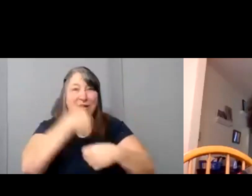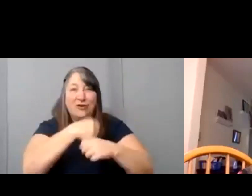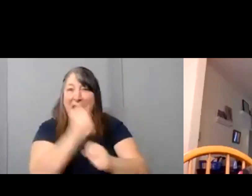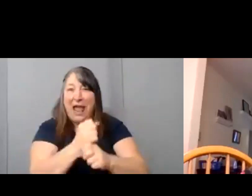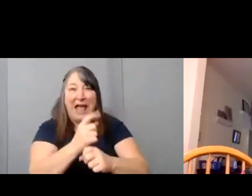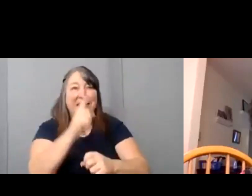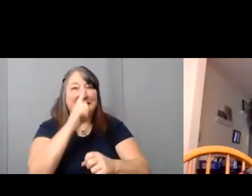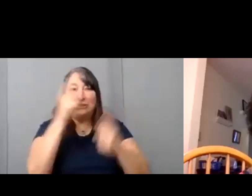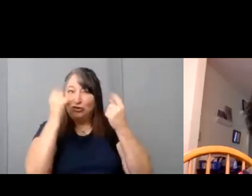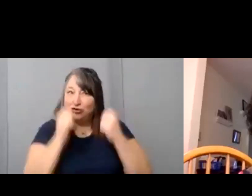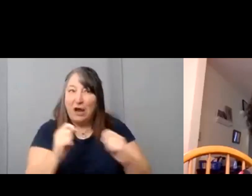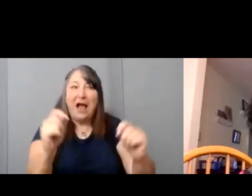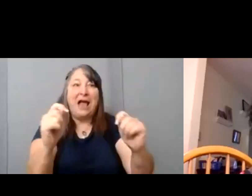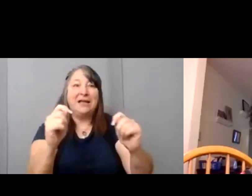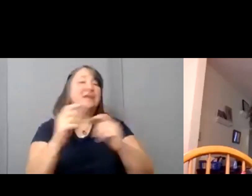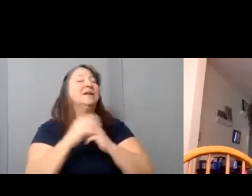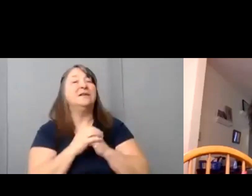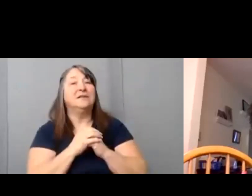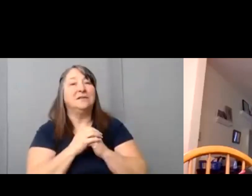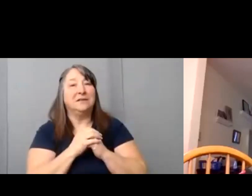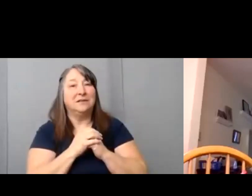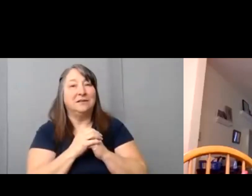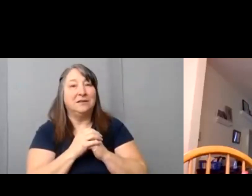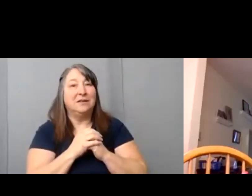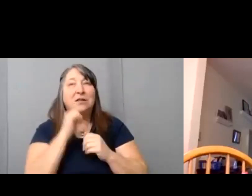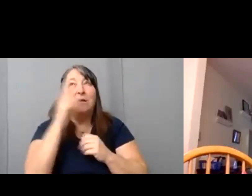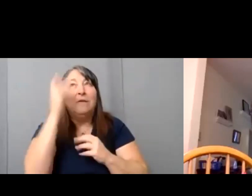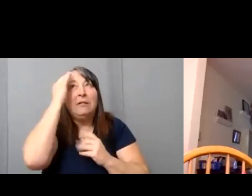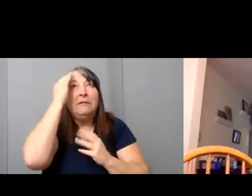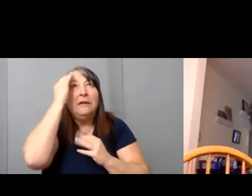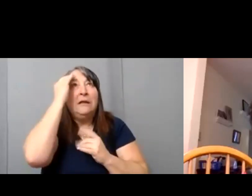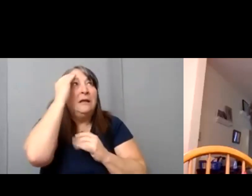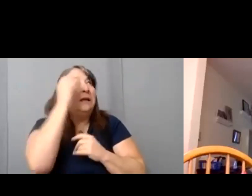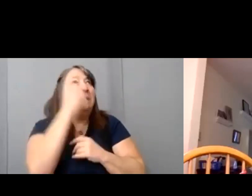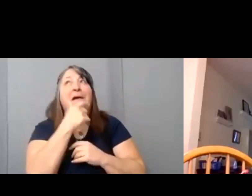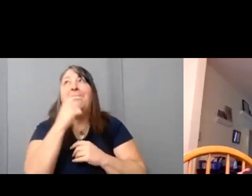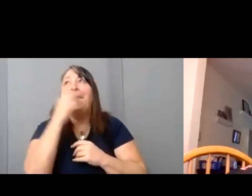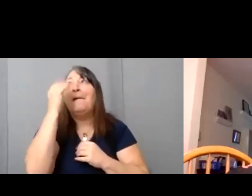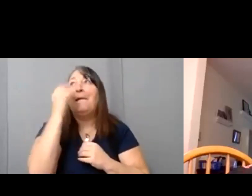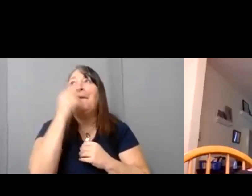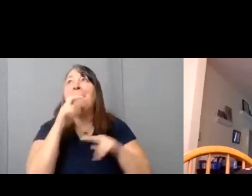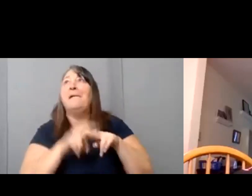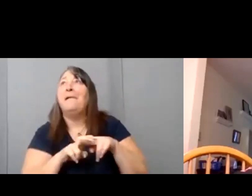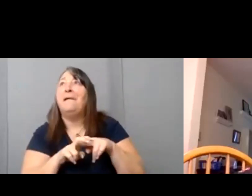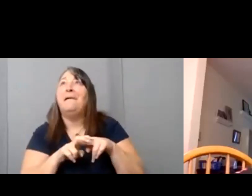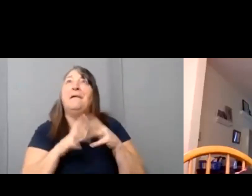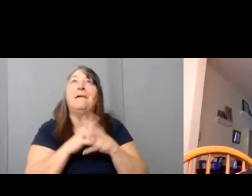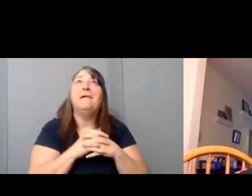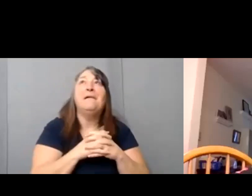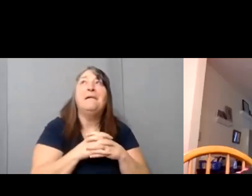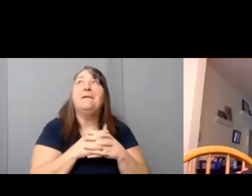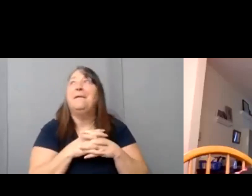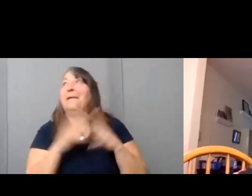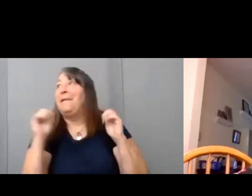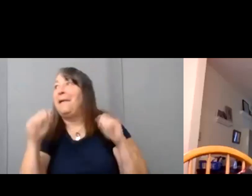And the only way you learn and create is to try.